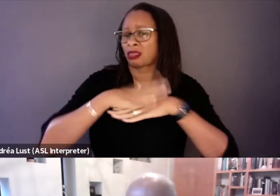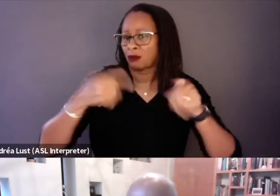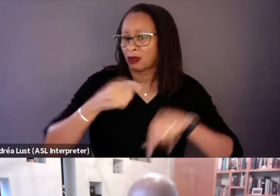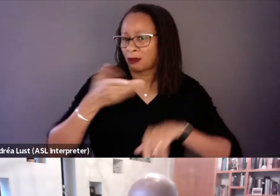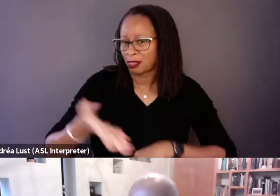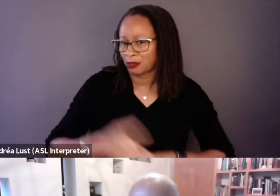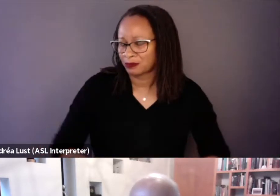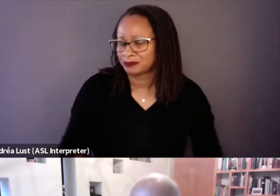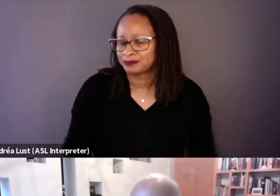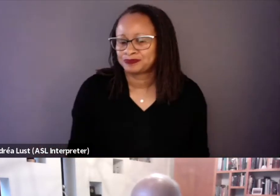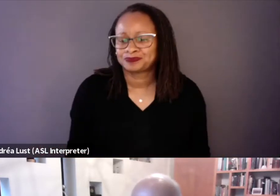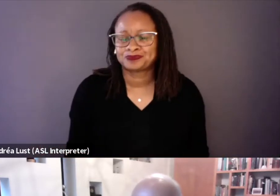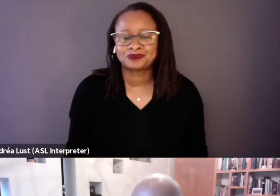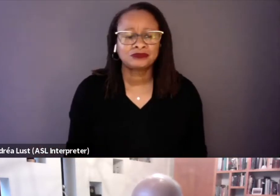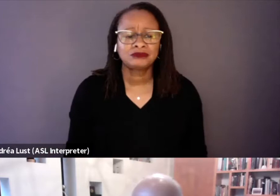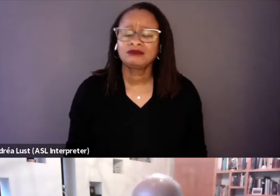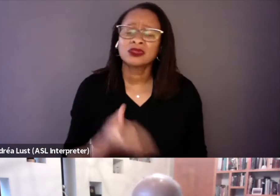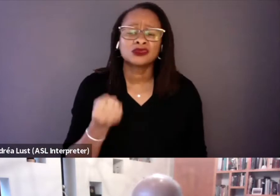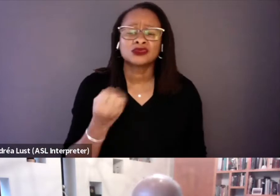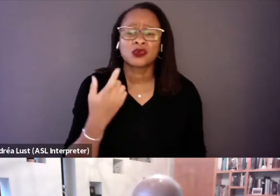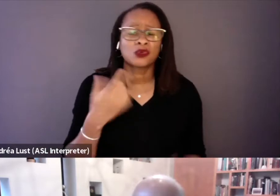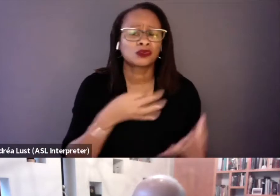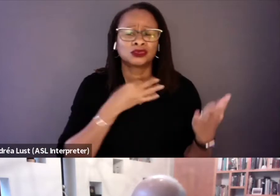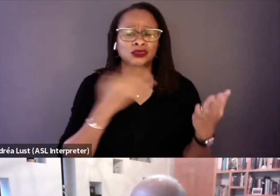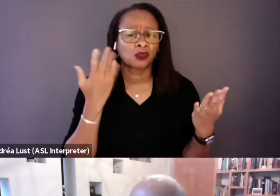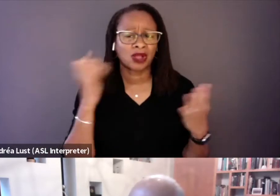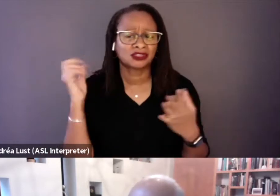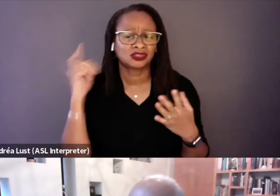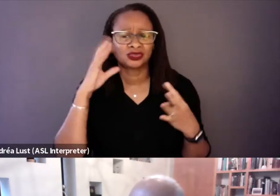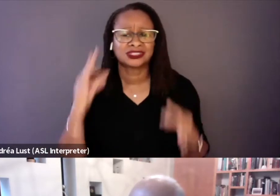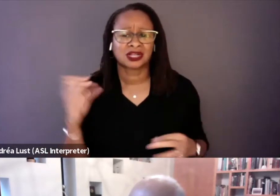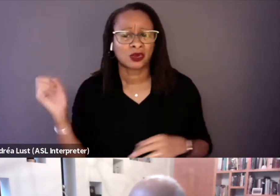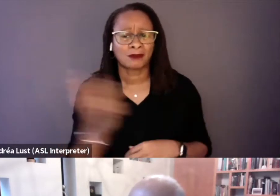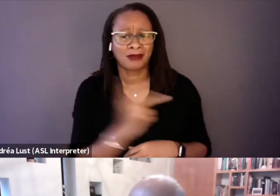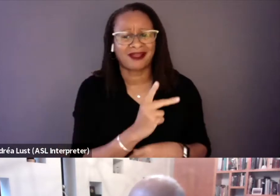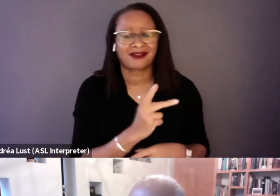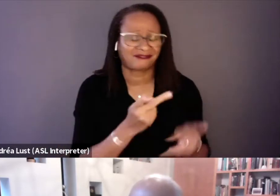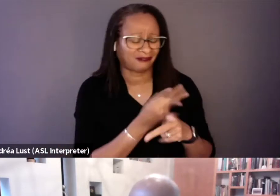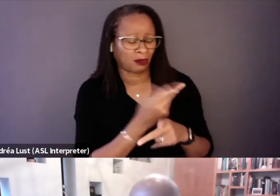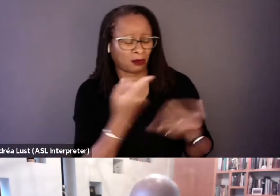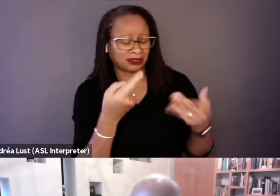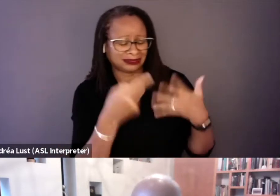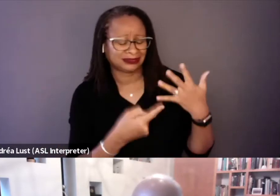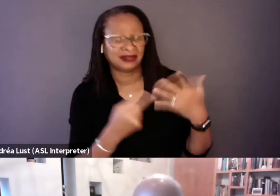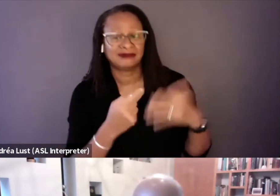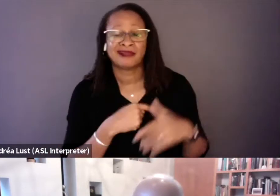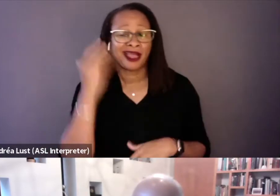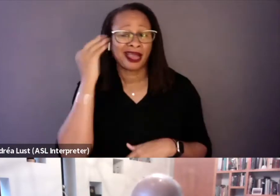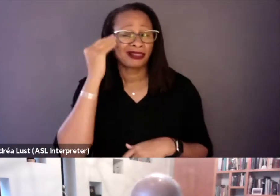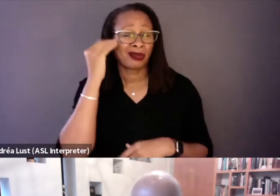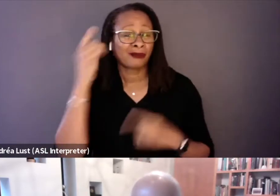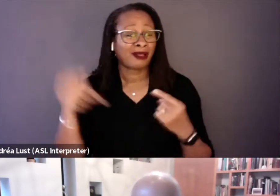So what made you go back in? It was something that I thought about for a long time,